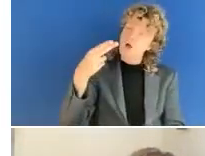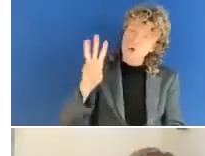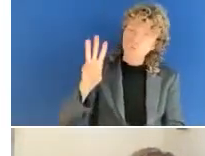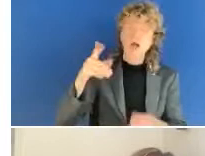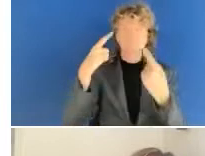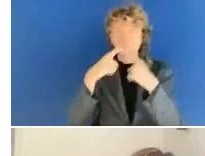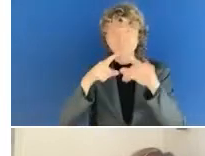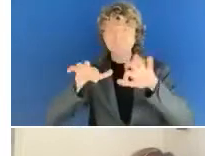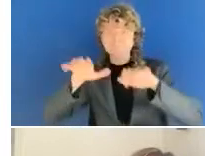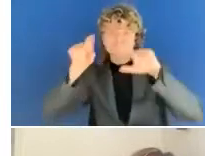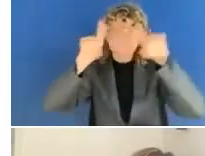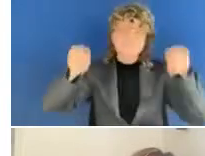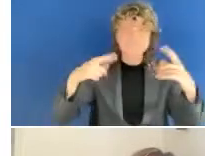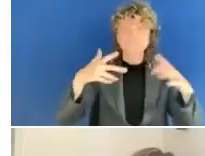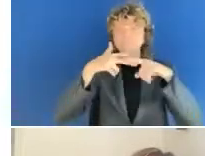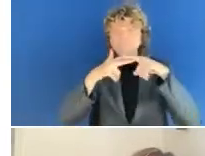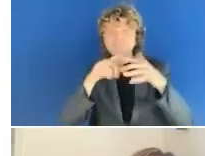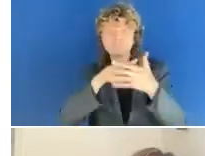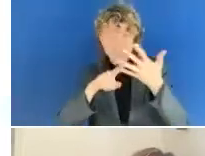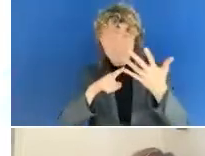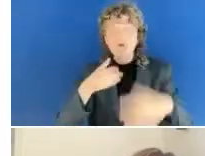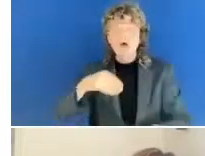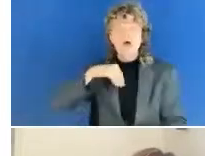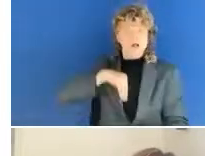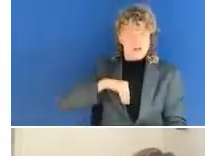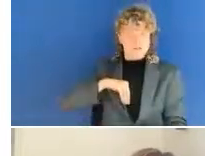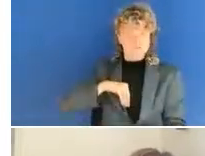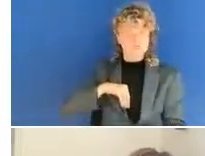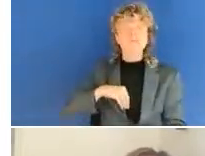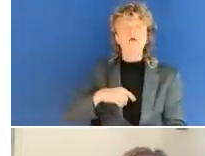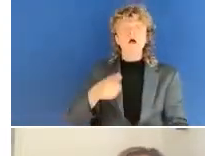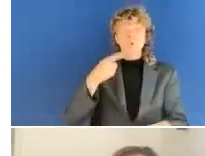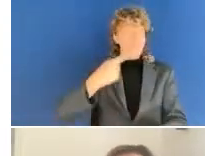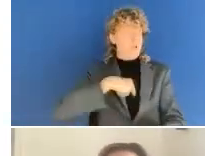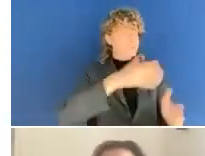So by requiring to meet legislative measurements, such as that, organizations have matured in